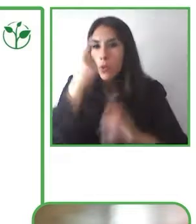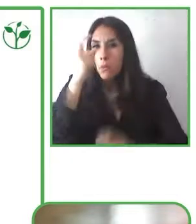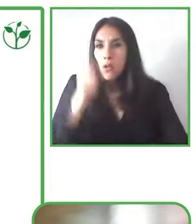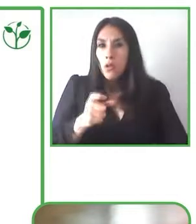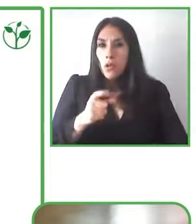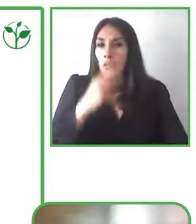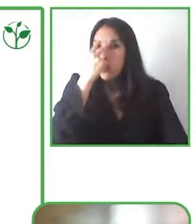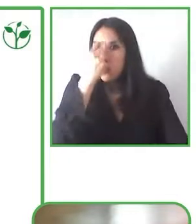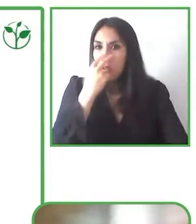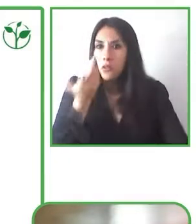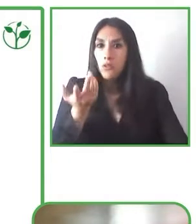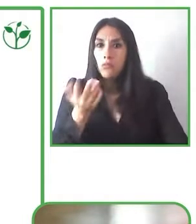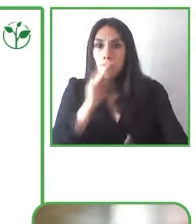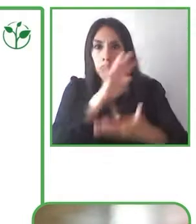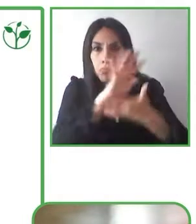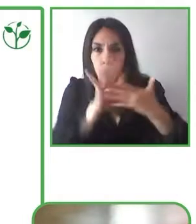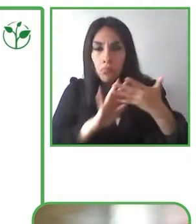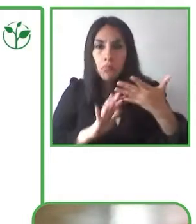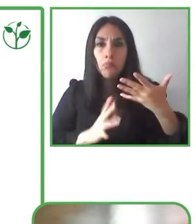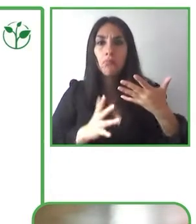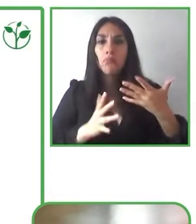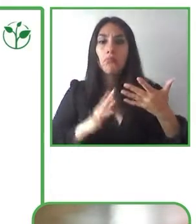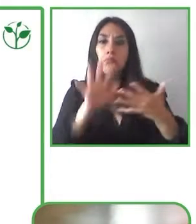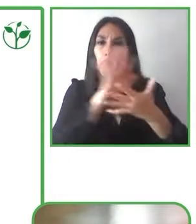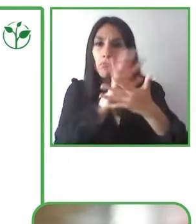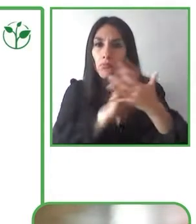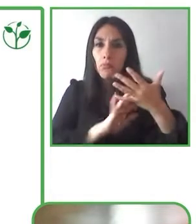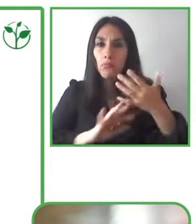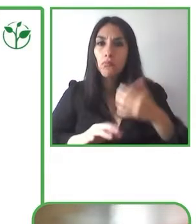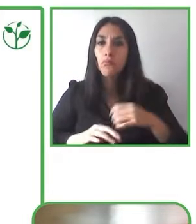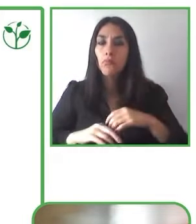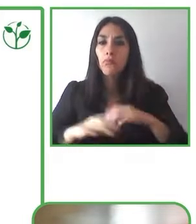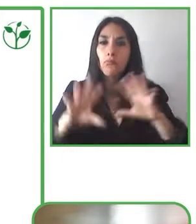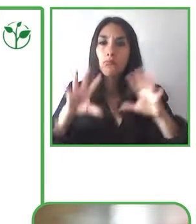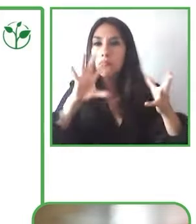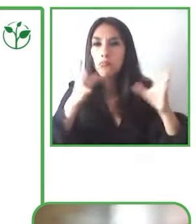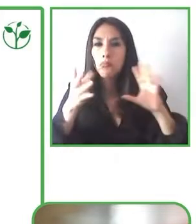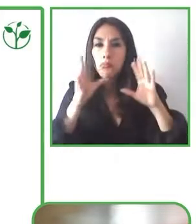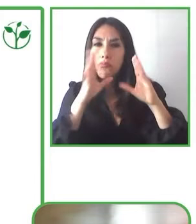For example here in the biennial we look to use technology to be able to